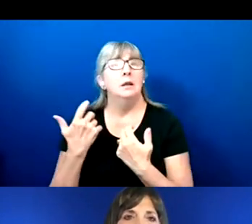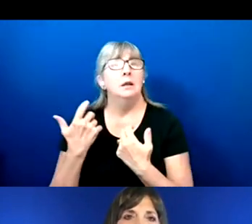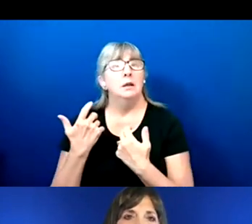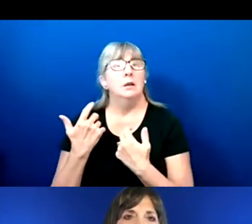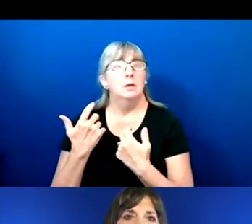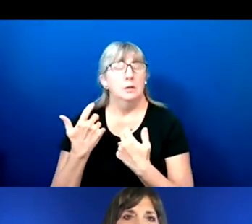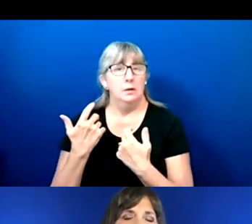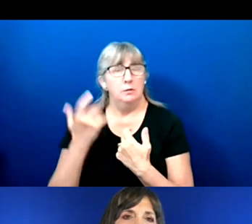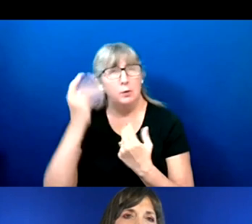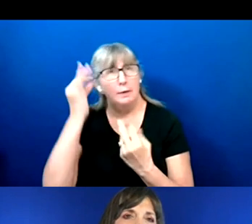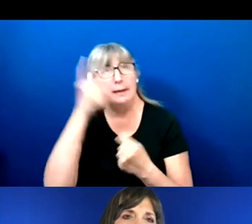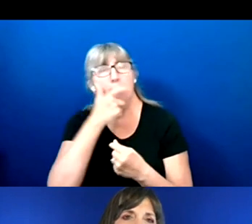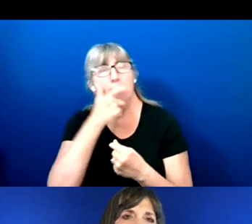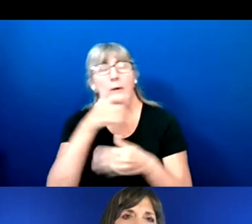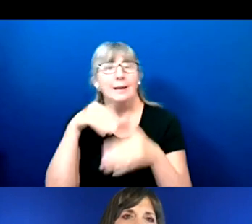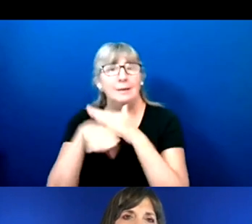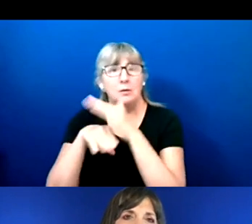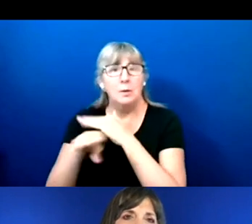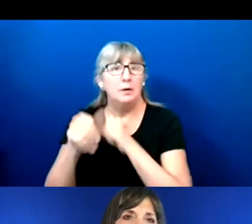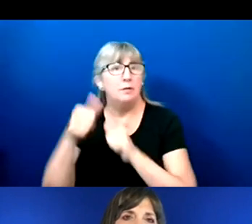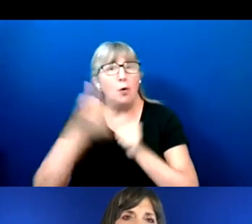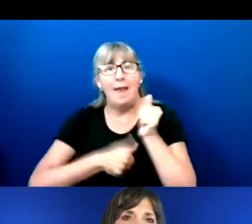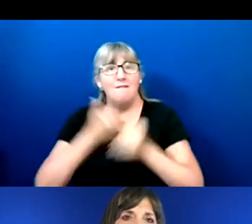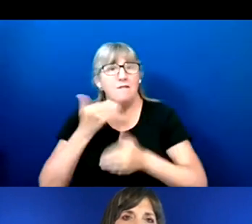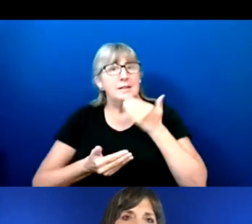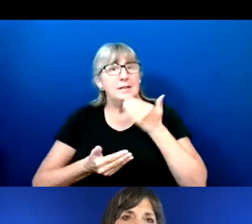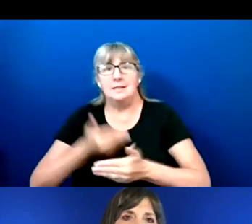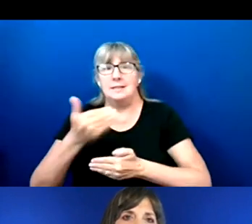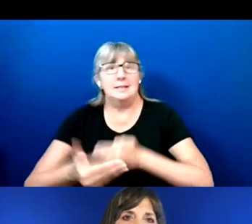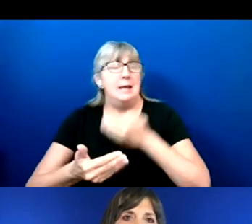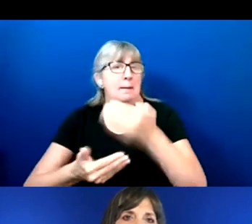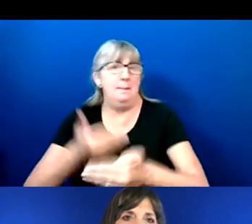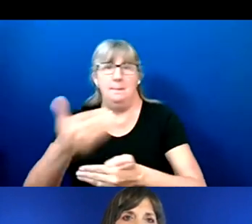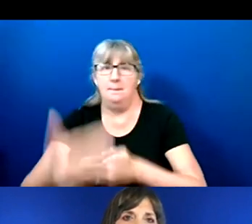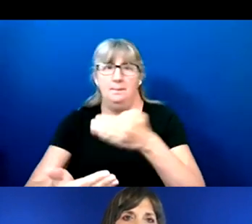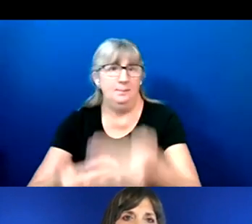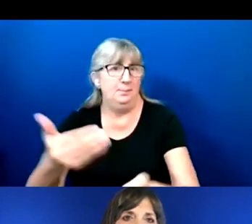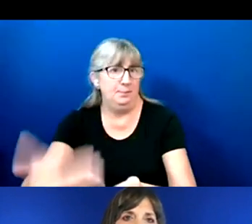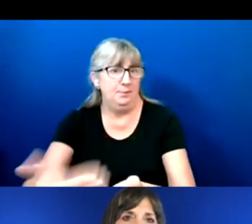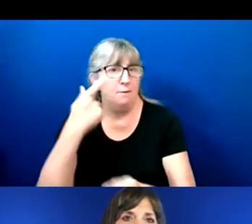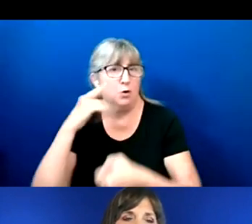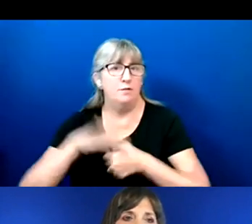throughout every step of the election process.